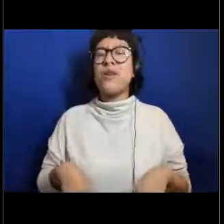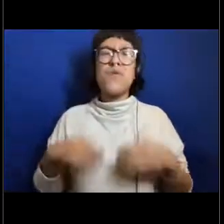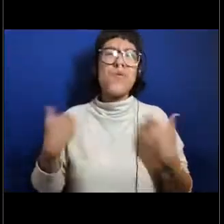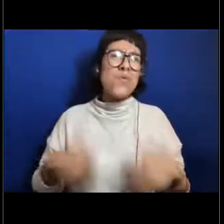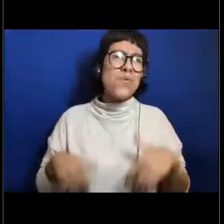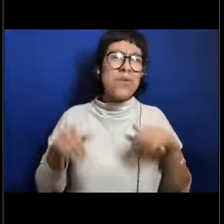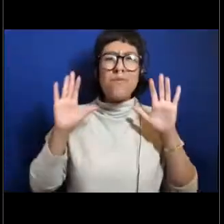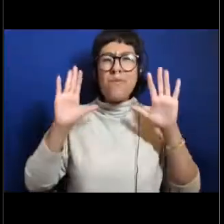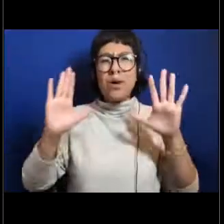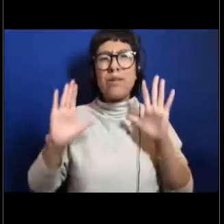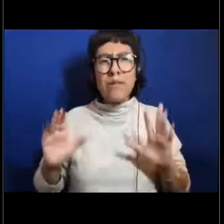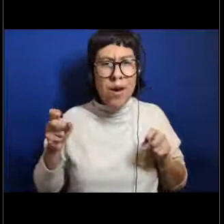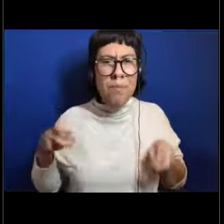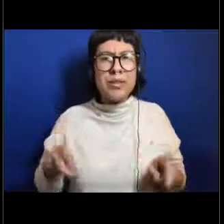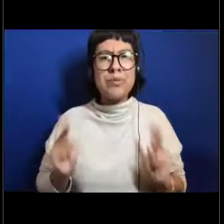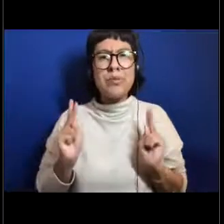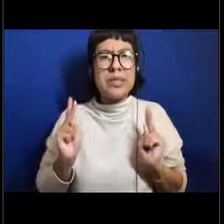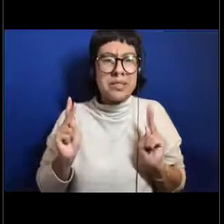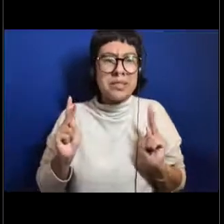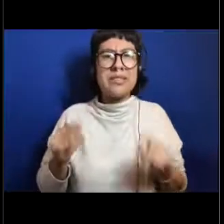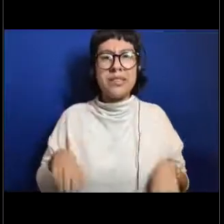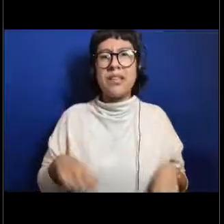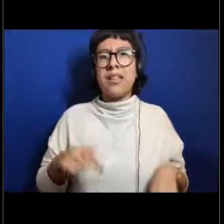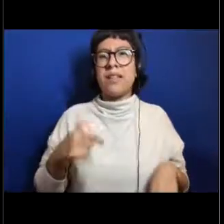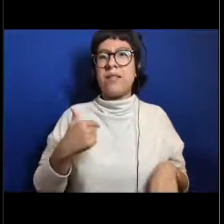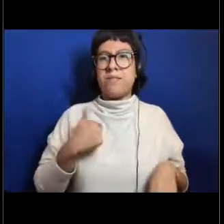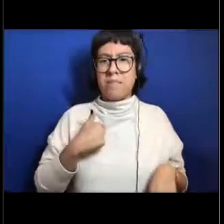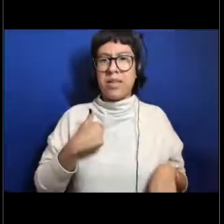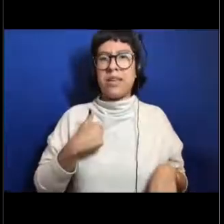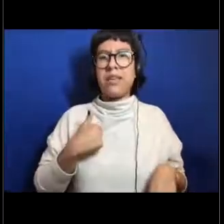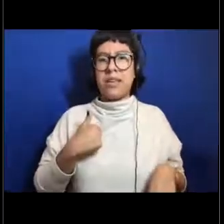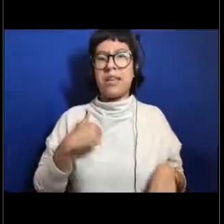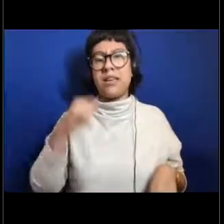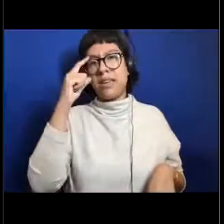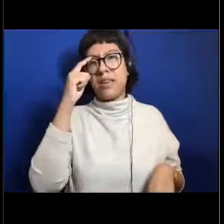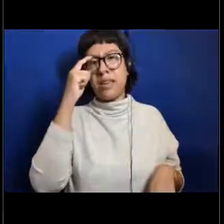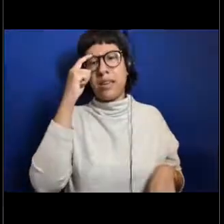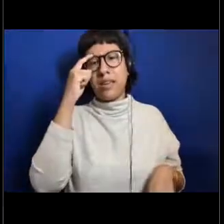that really put me in the ocean and the deep sea job